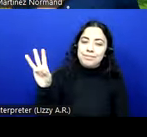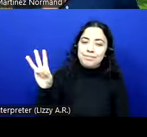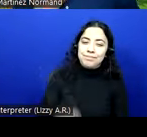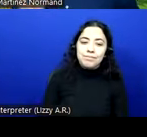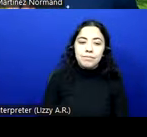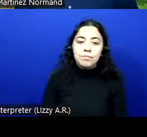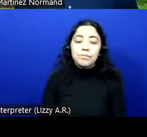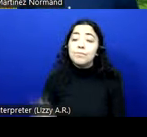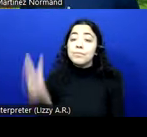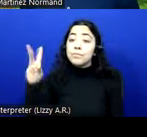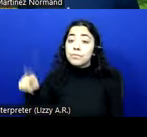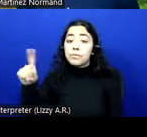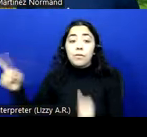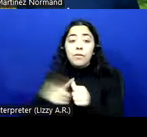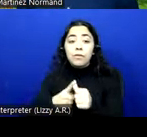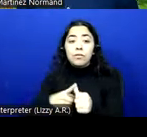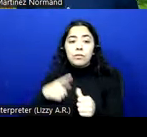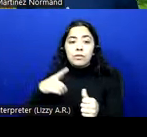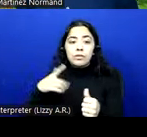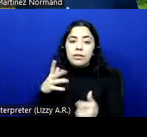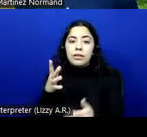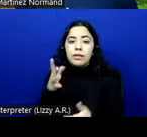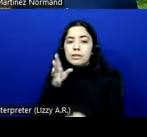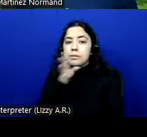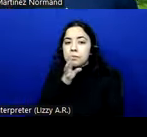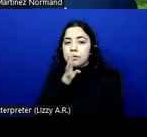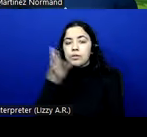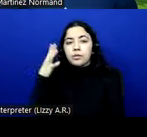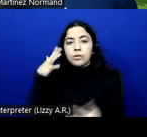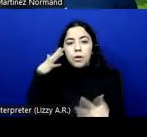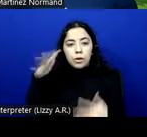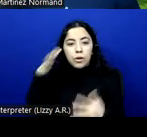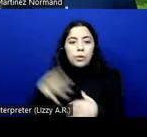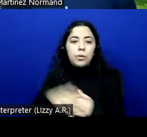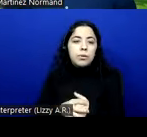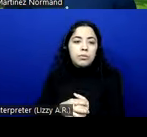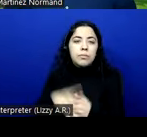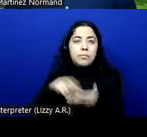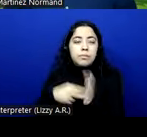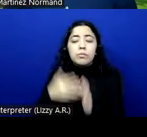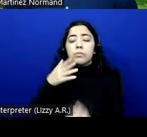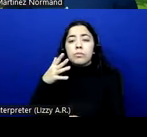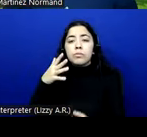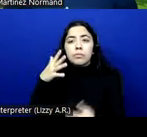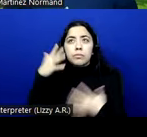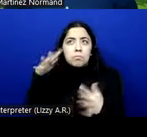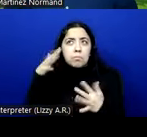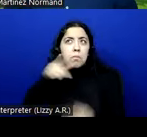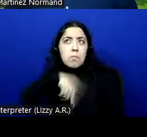First one is audio bandwidth for speech. It's asking for a good enough audio quality which is a